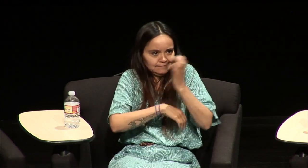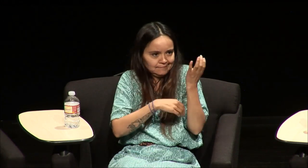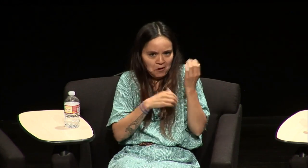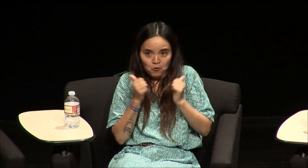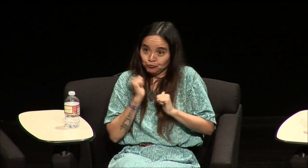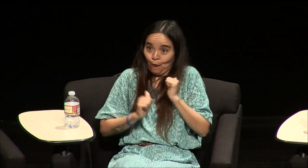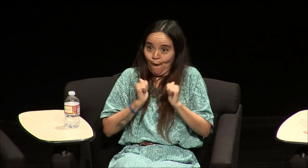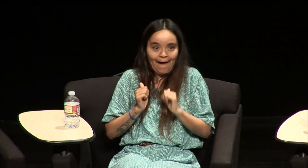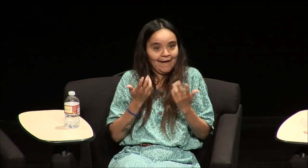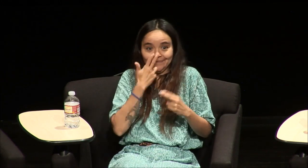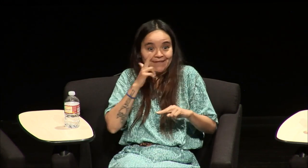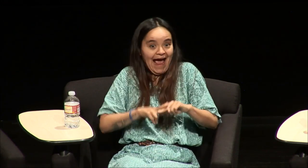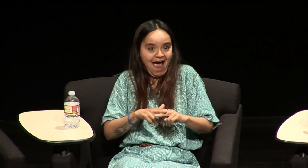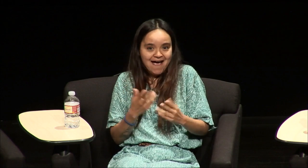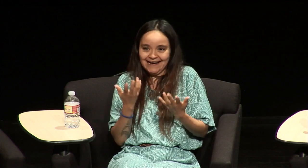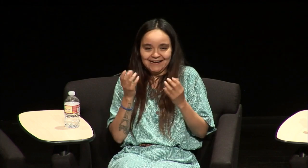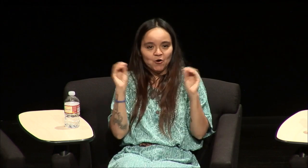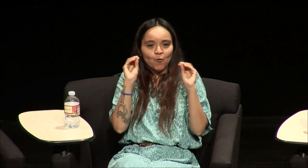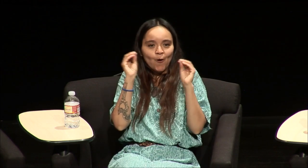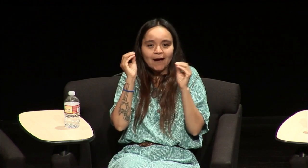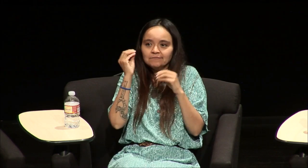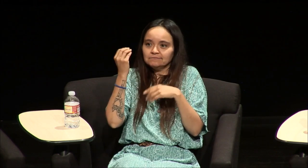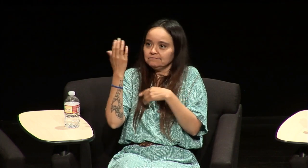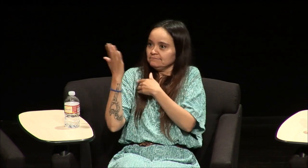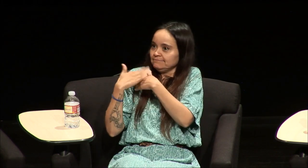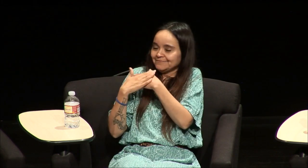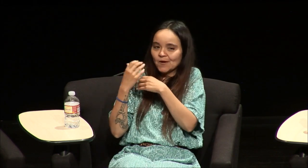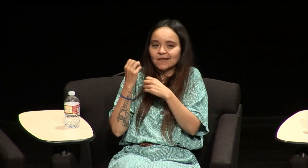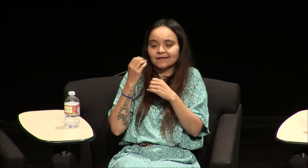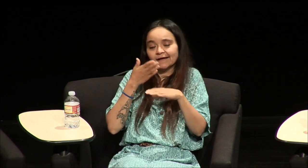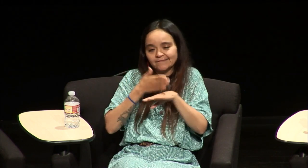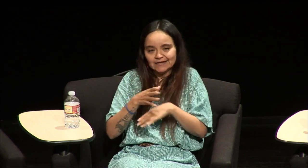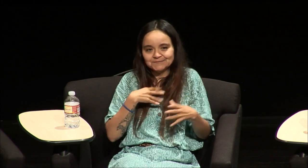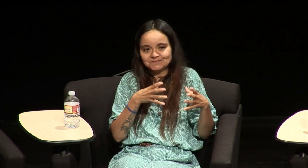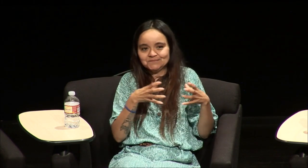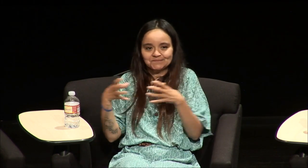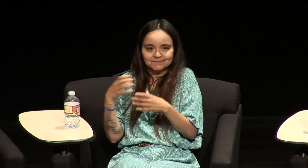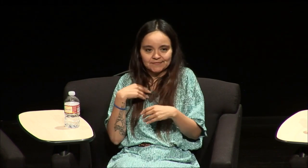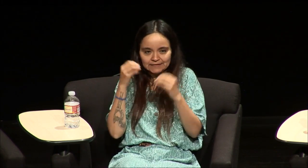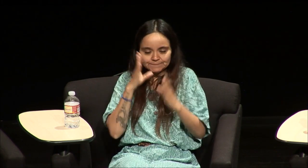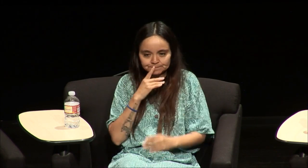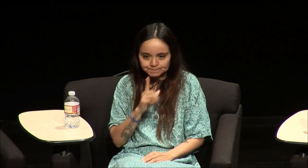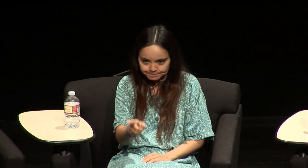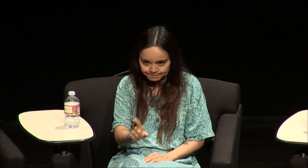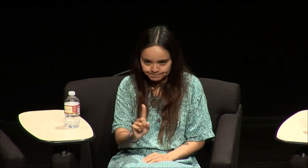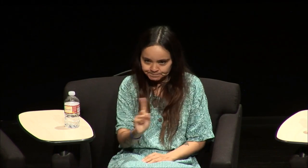and understand why we were doing this Christmas show I mean I guess it was fun but there was really they didn't tell us that the music was on later the teacher